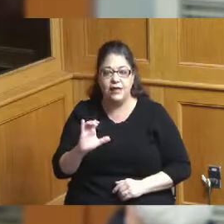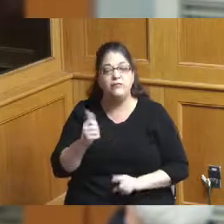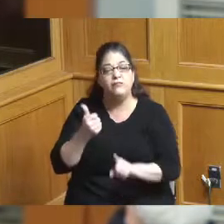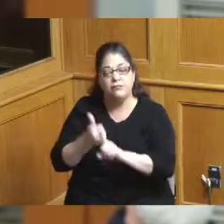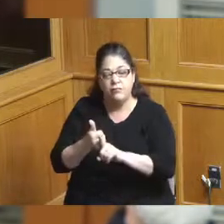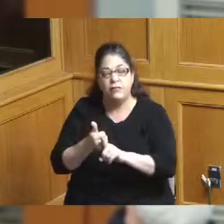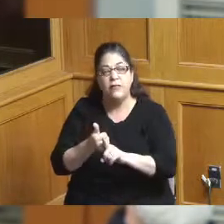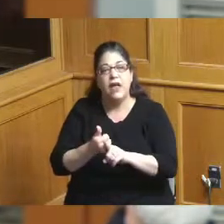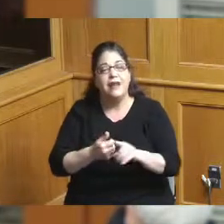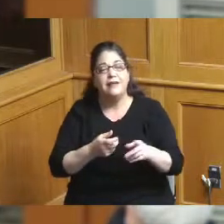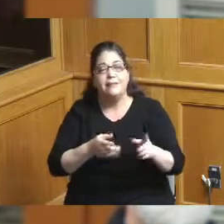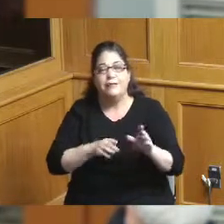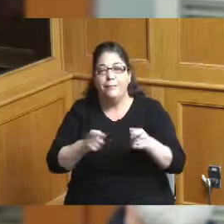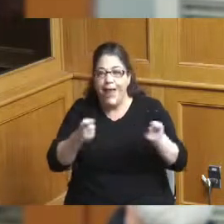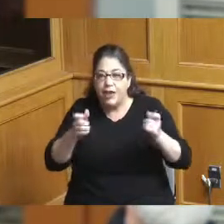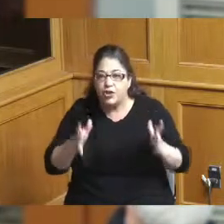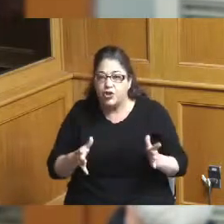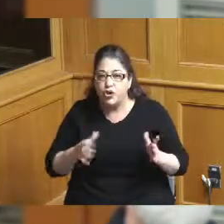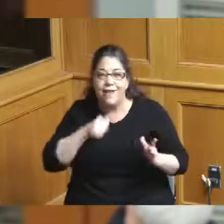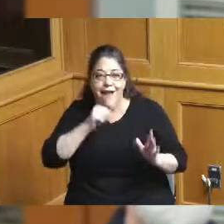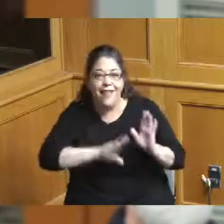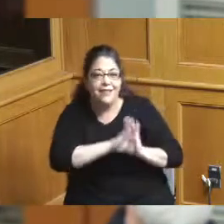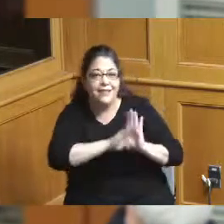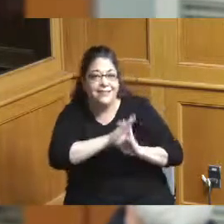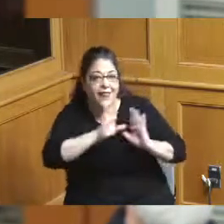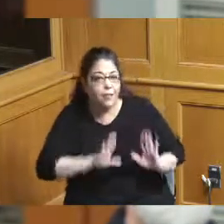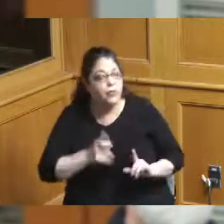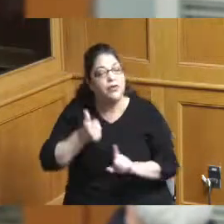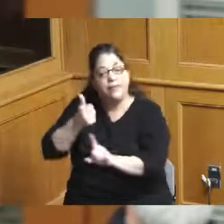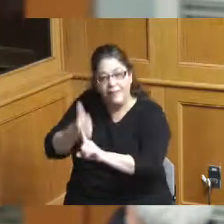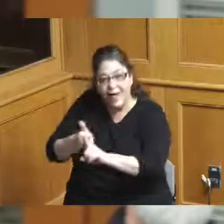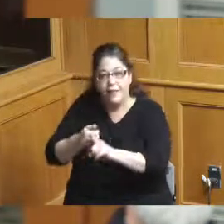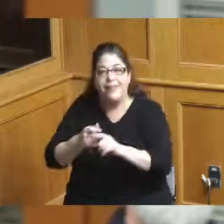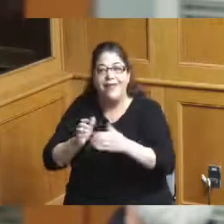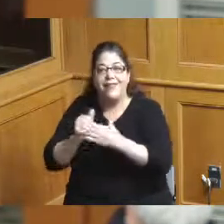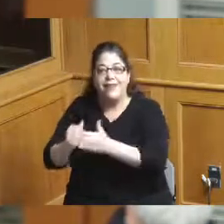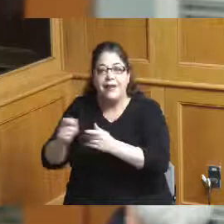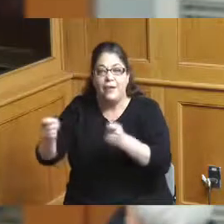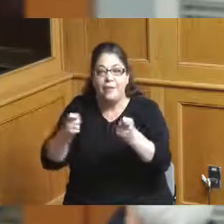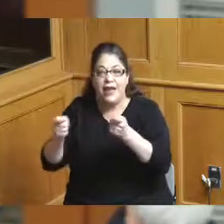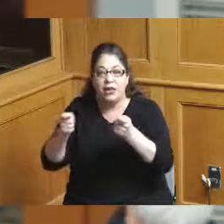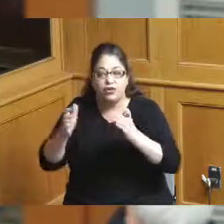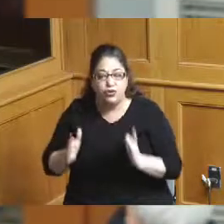for the project not the developer of the project the lead manager as sort of the chef helping to